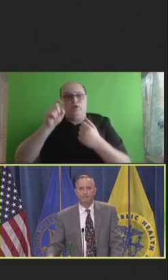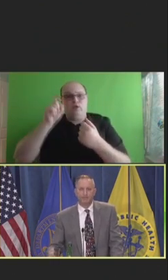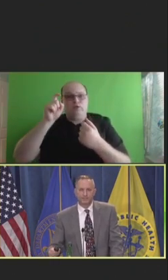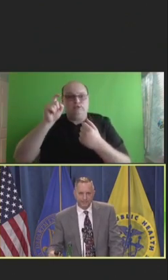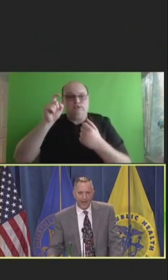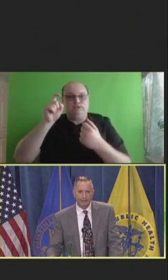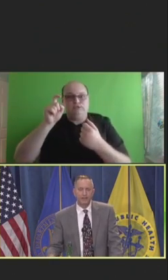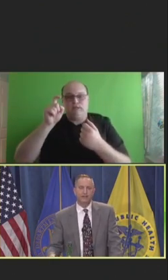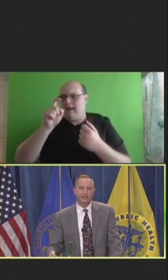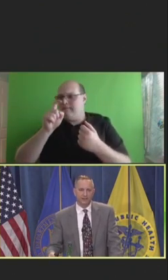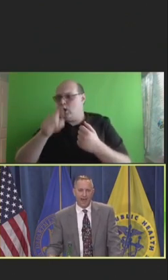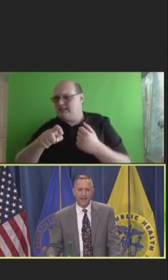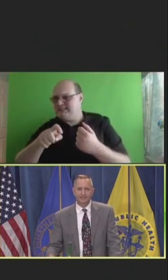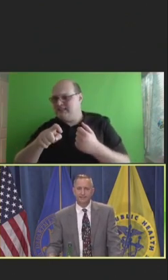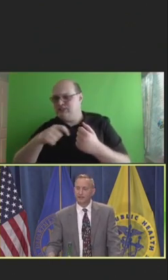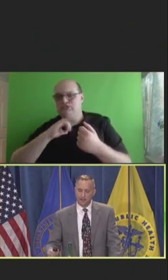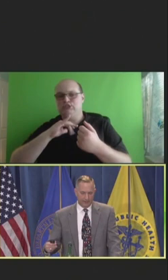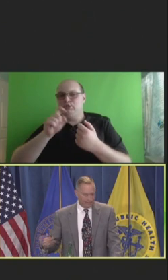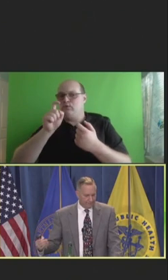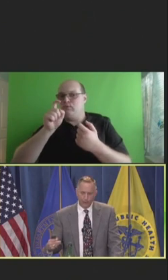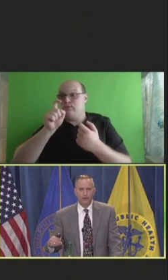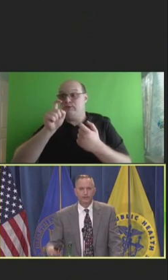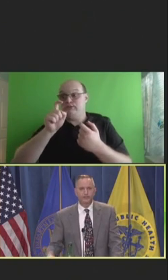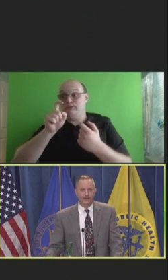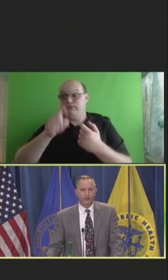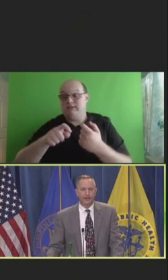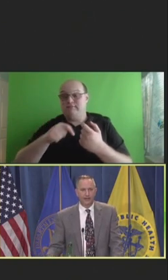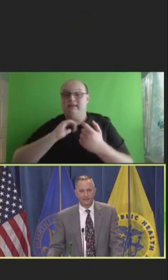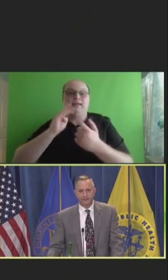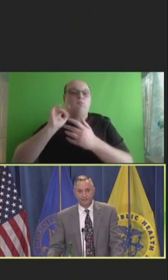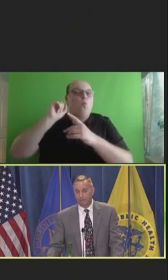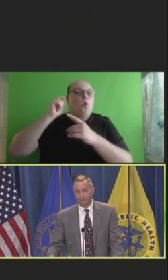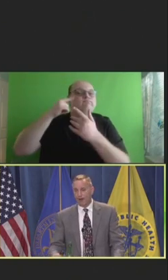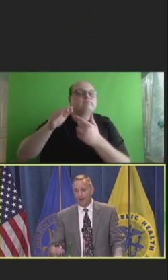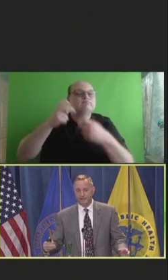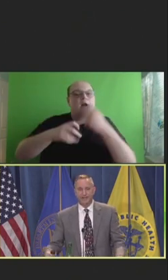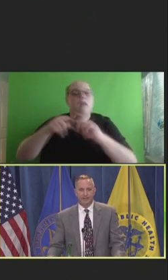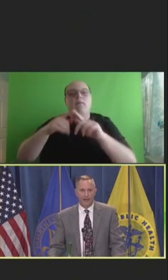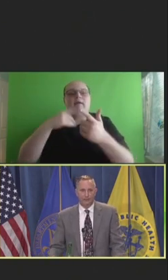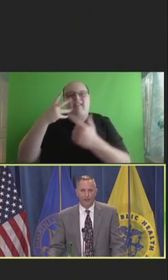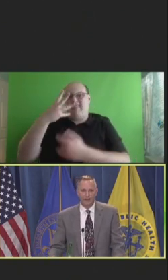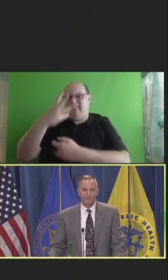But sadly, in the last four-year cycle, it has not stayed that way.